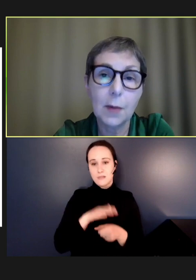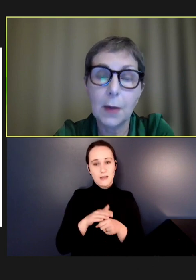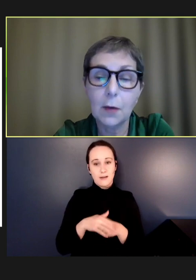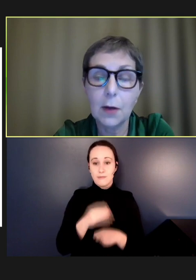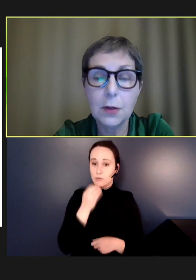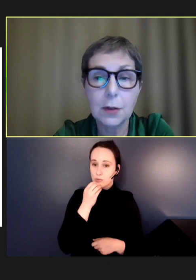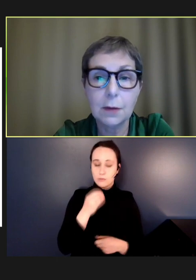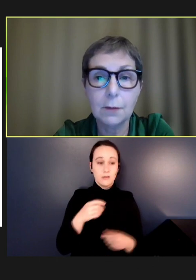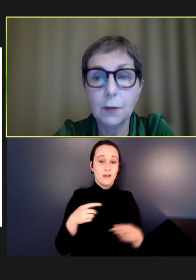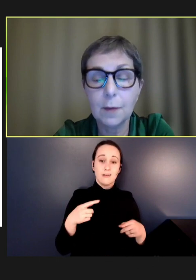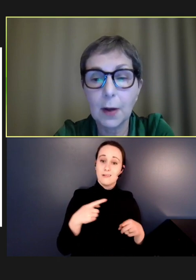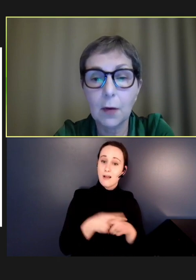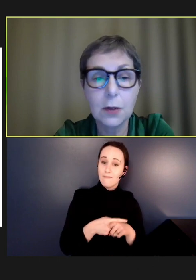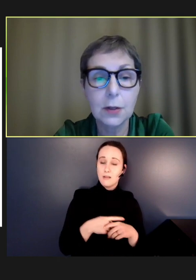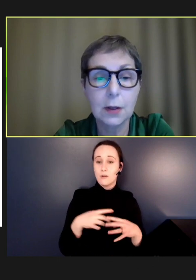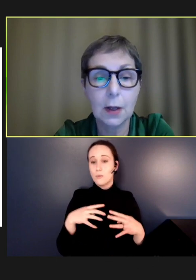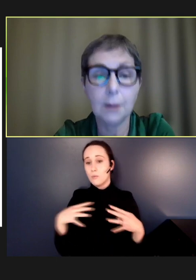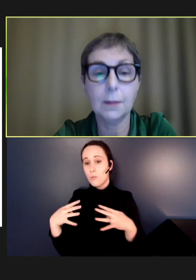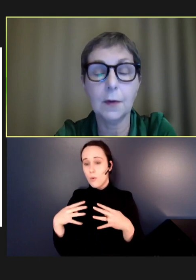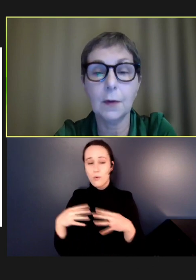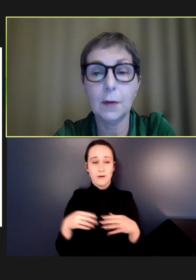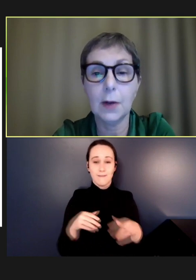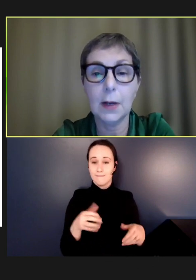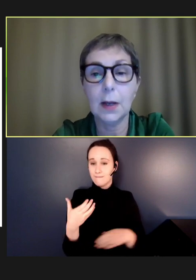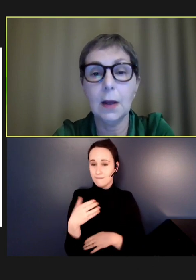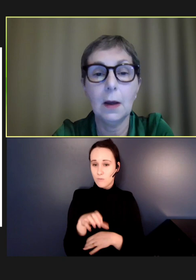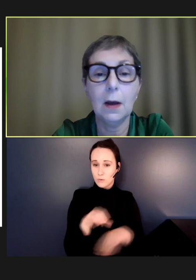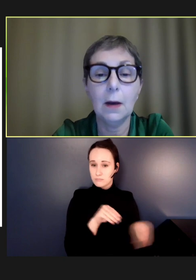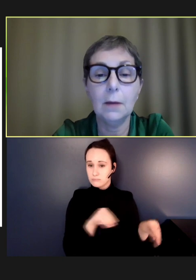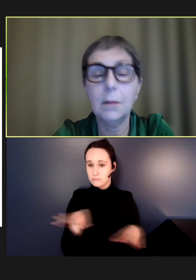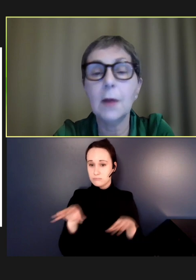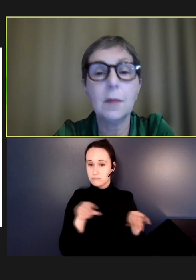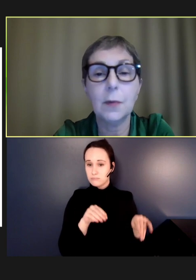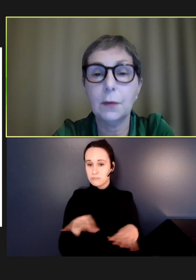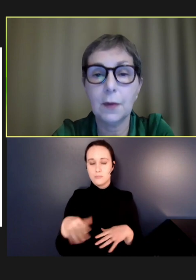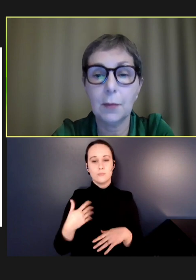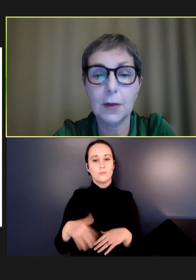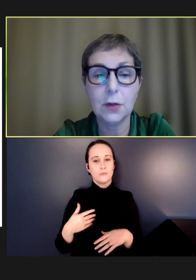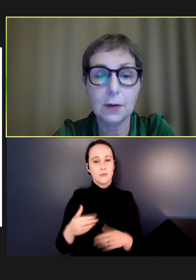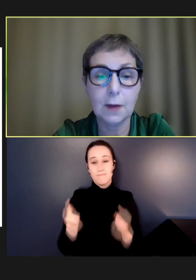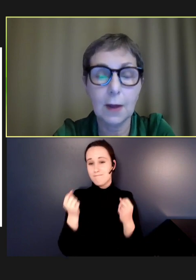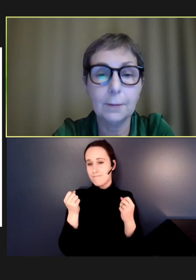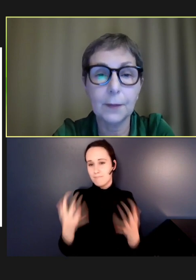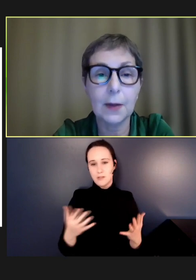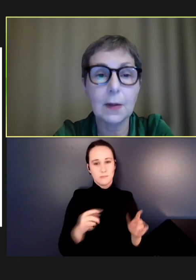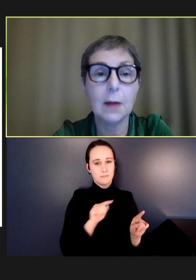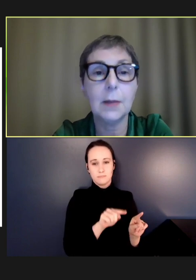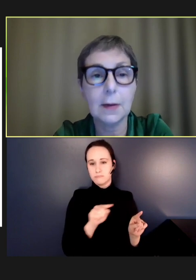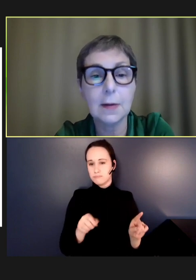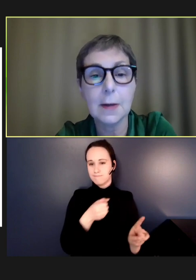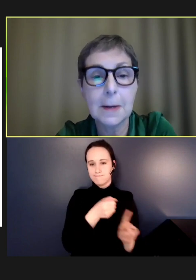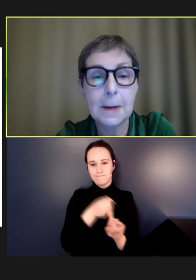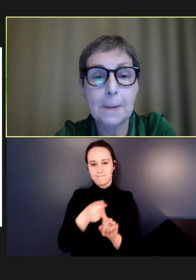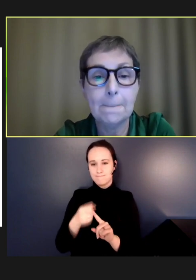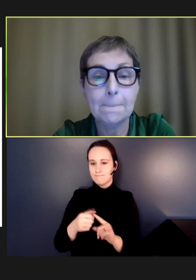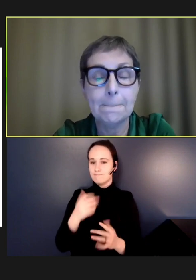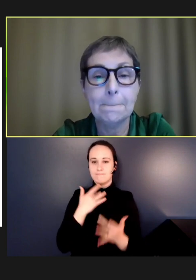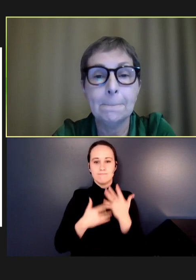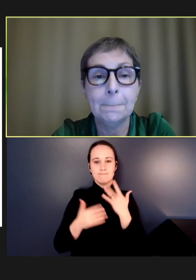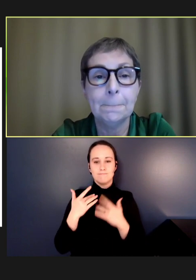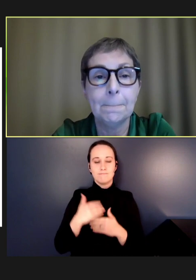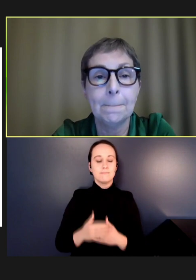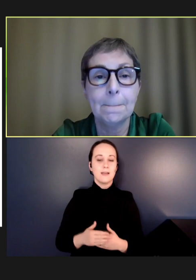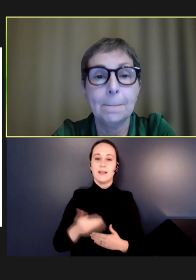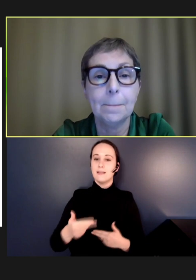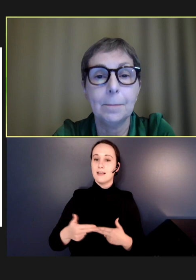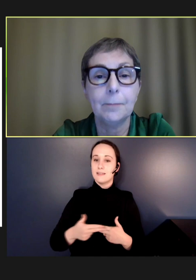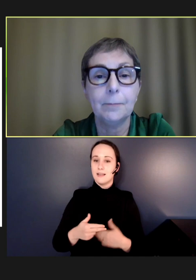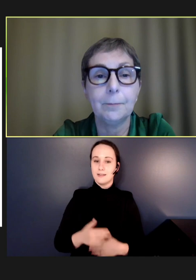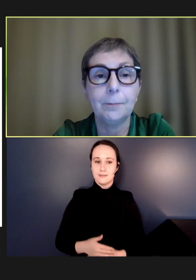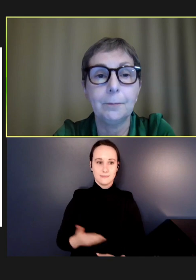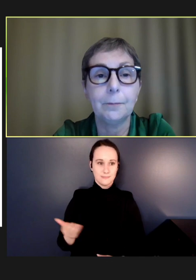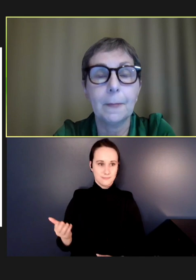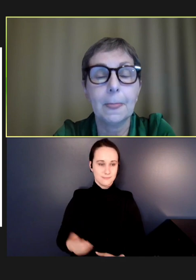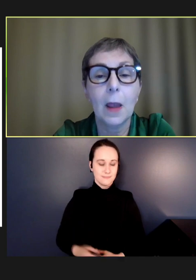by migration, forced migration. So, they're really multiple deprivations there. Next slide, please.